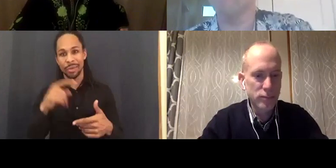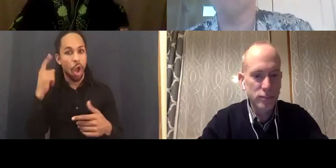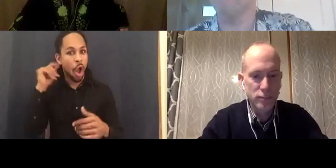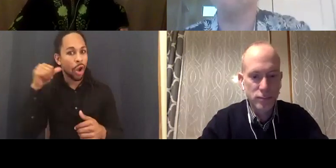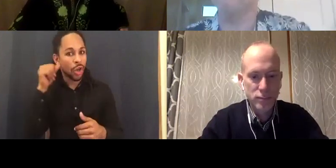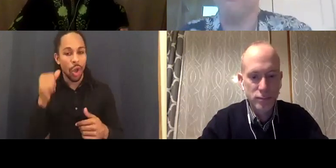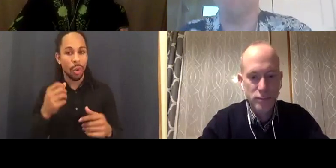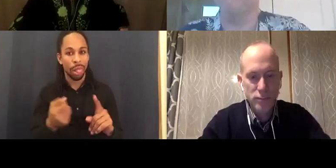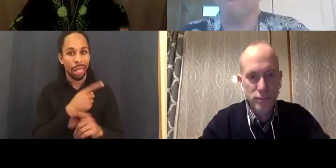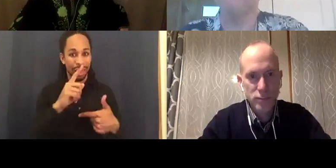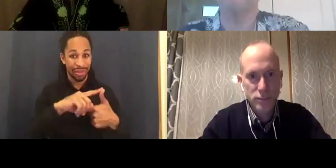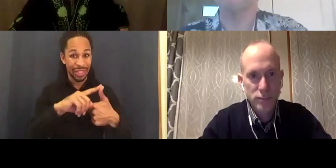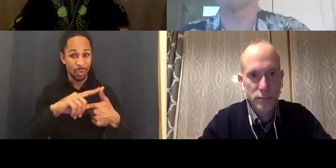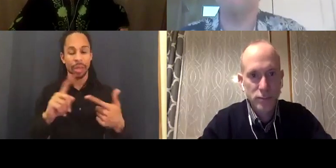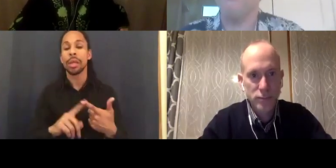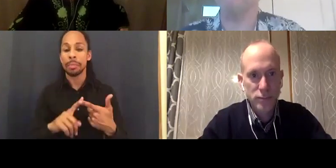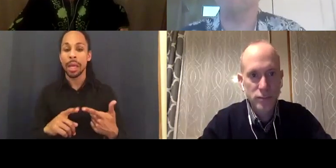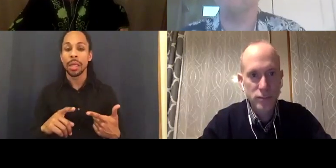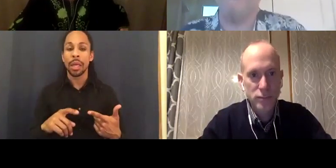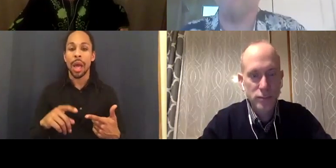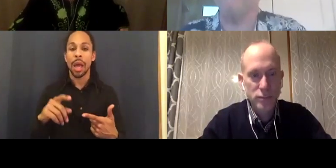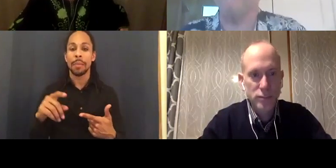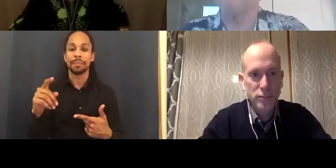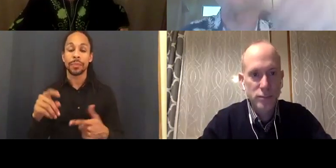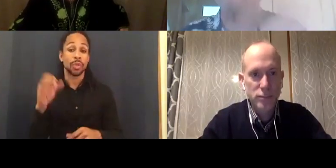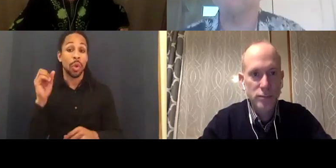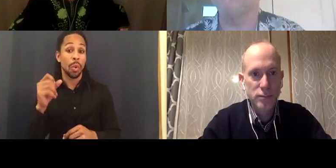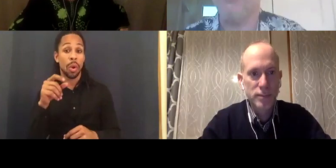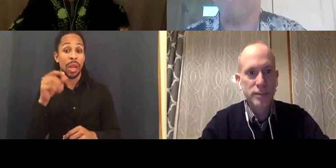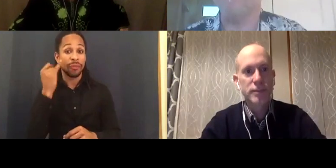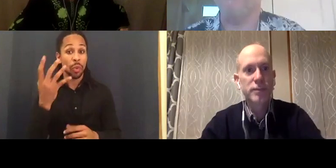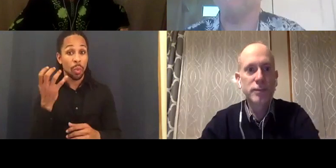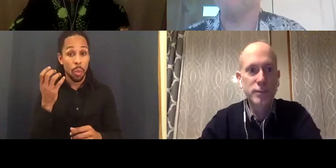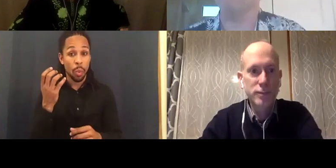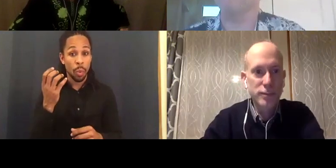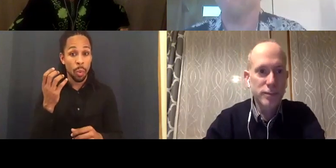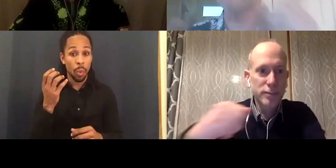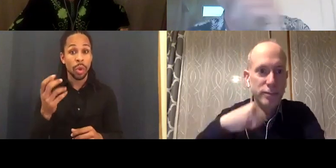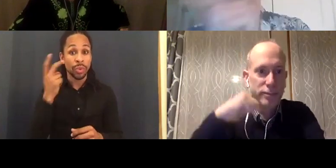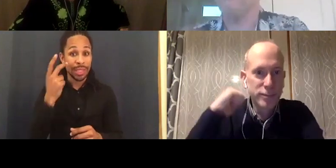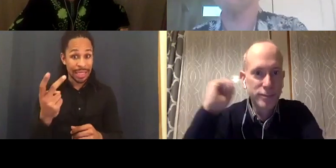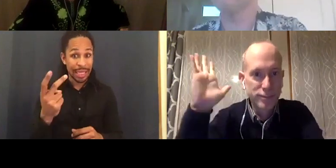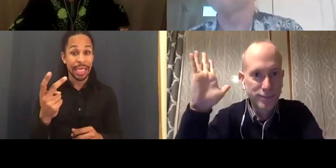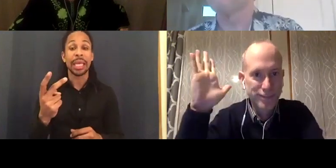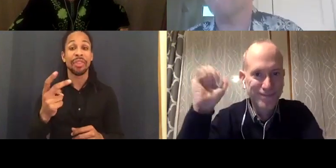film as time goes on, and what's happening with it lately, they should check out those places. I am going to toss this back now